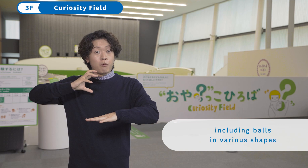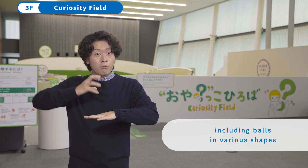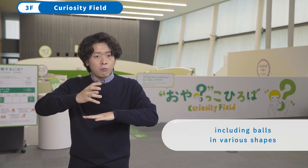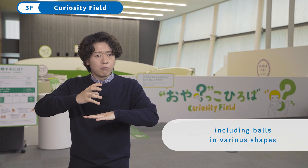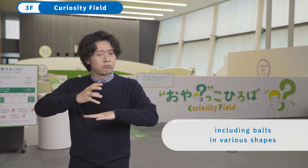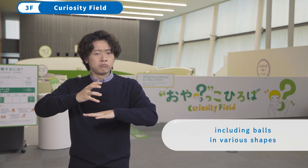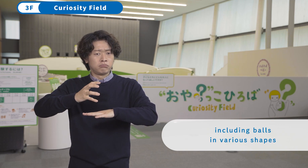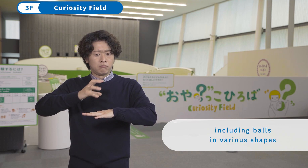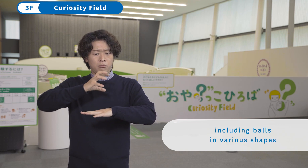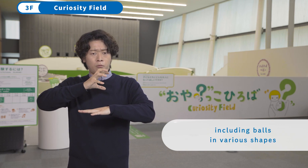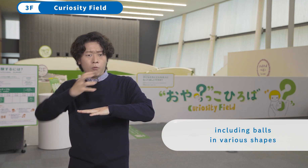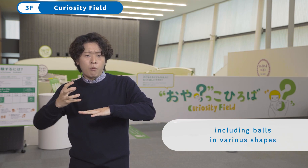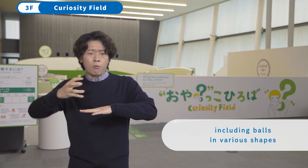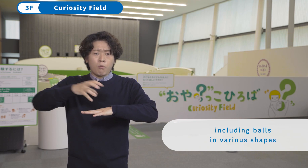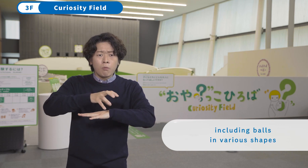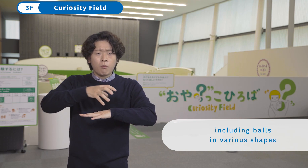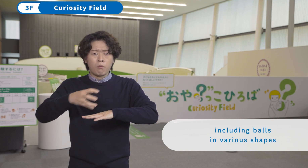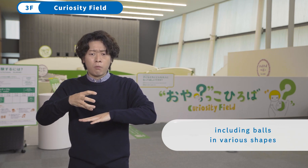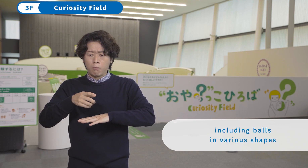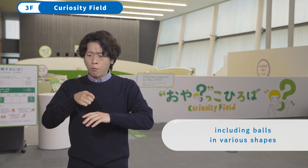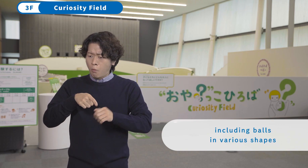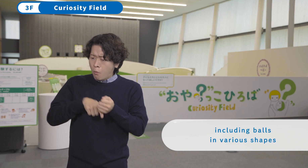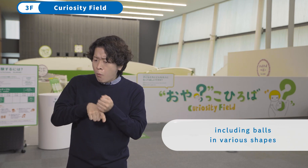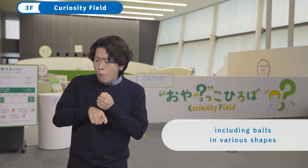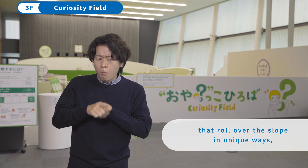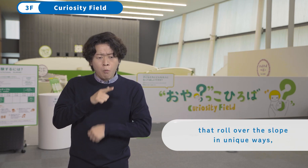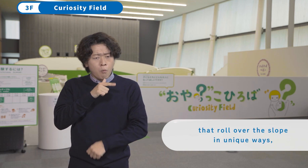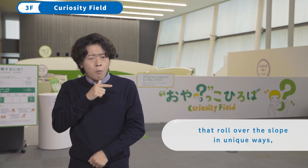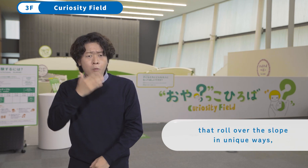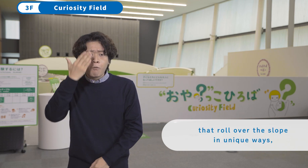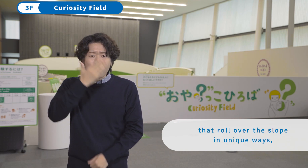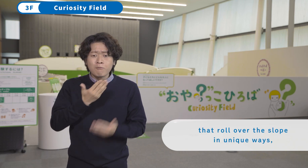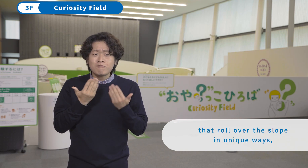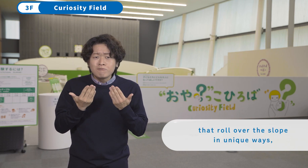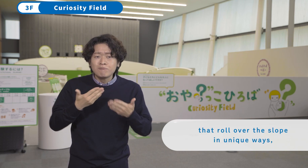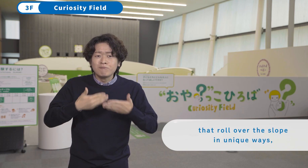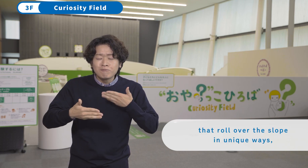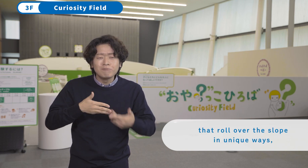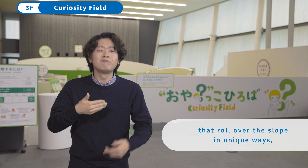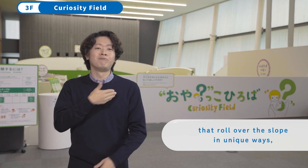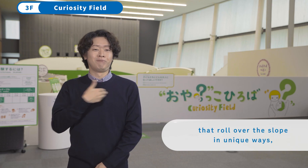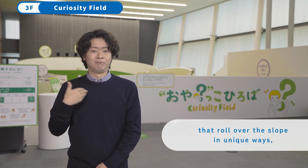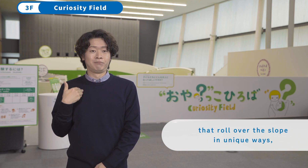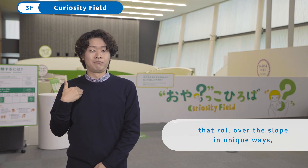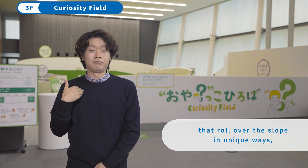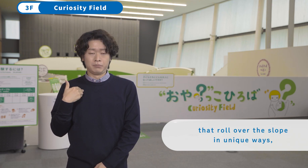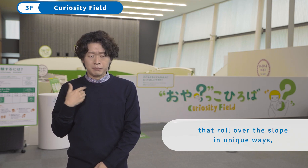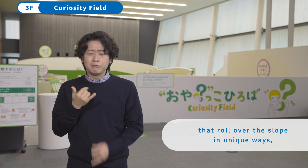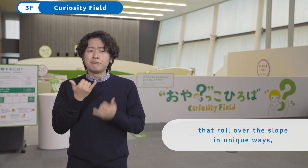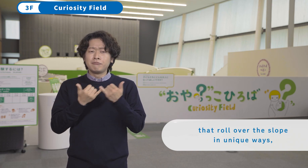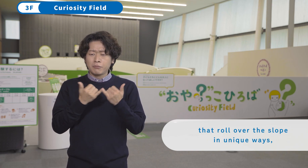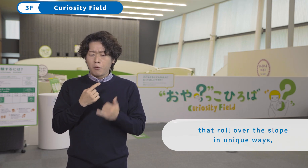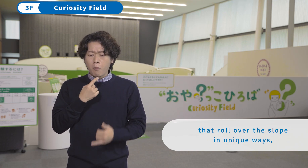including balls in various shapes that roll over the slope in unique ways,